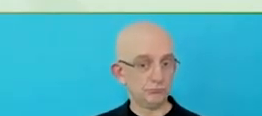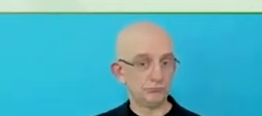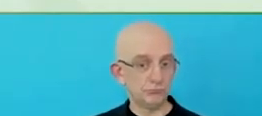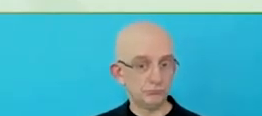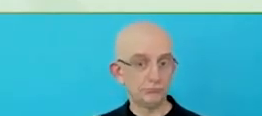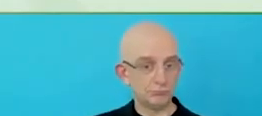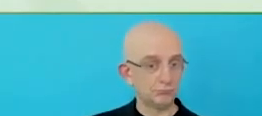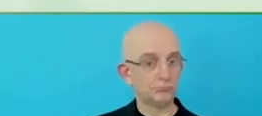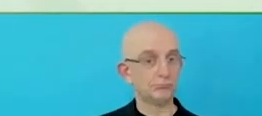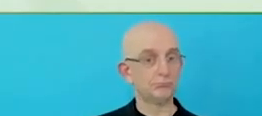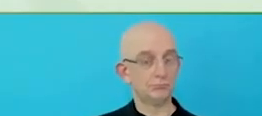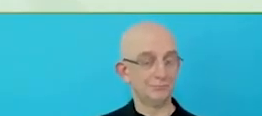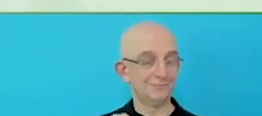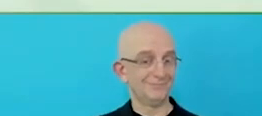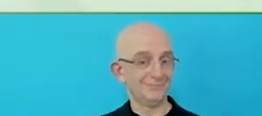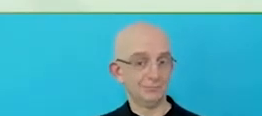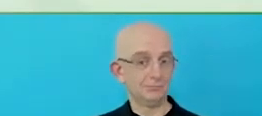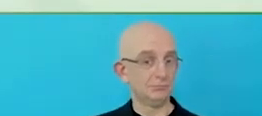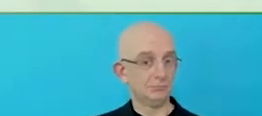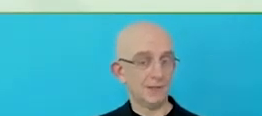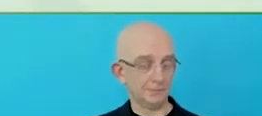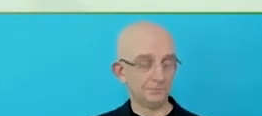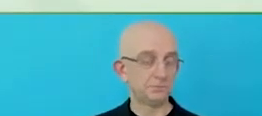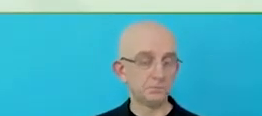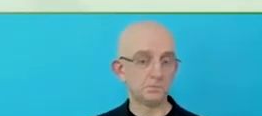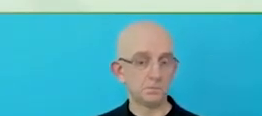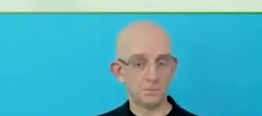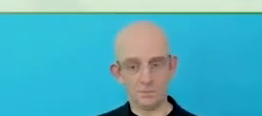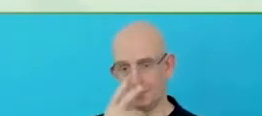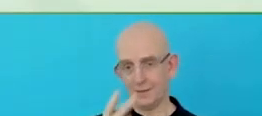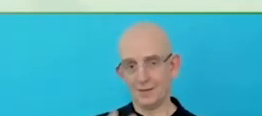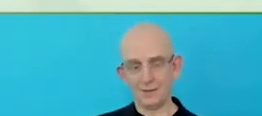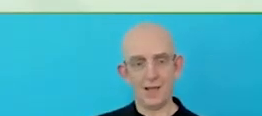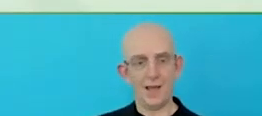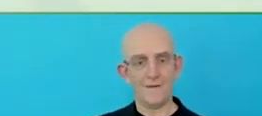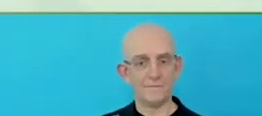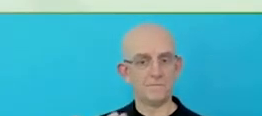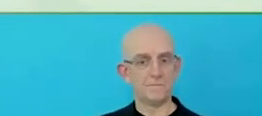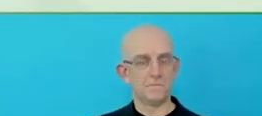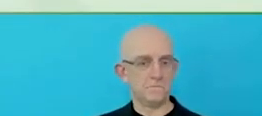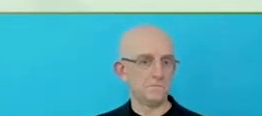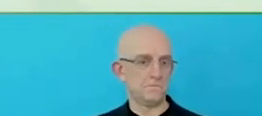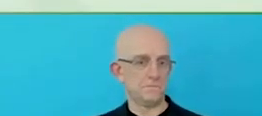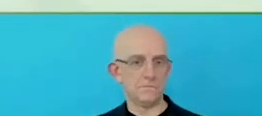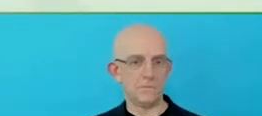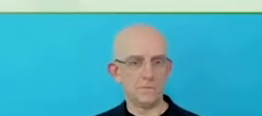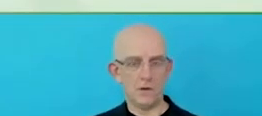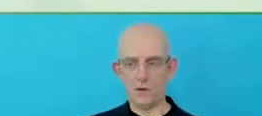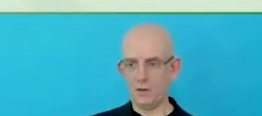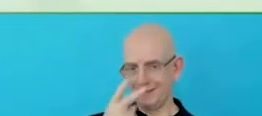the kiosk. The newest and most up to date software that is called audio now